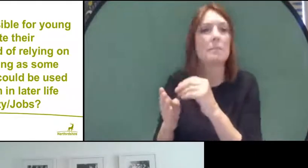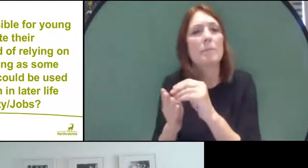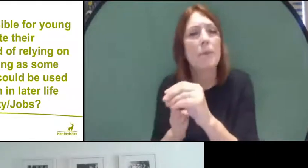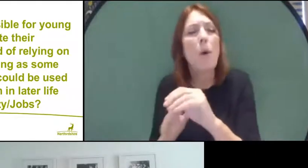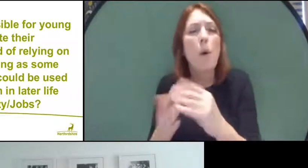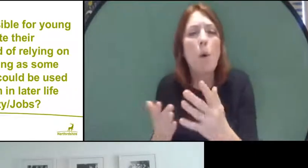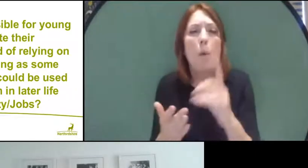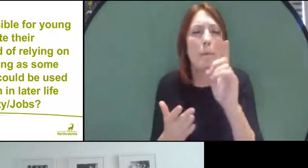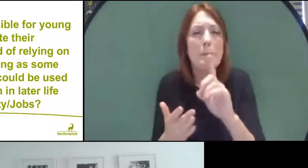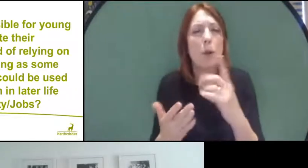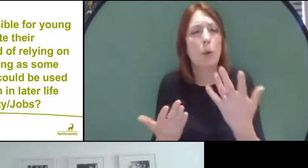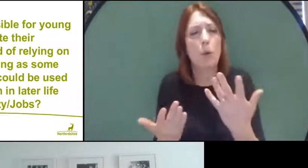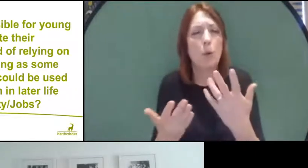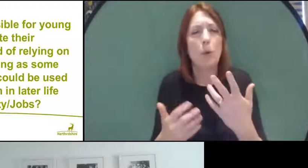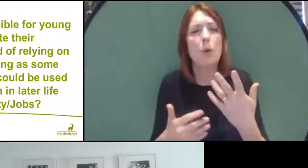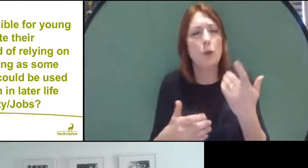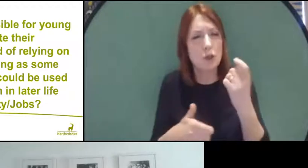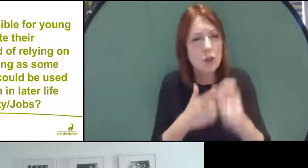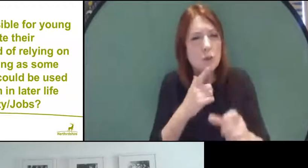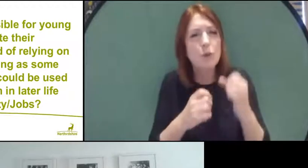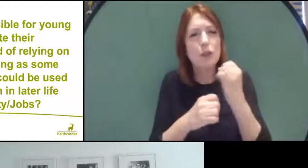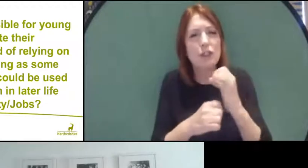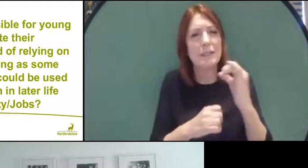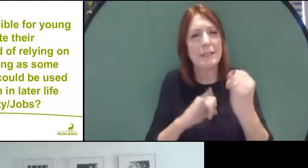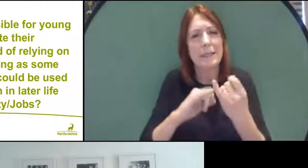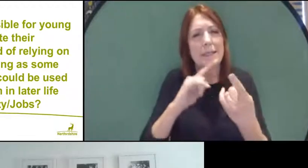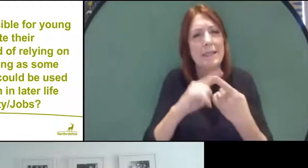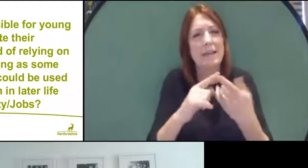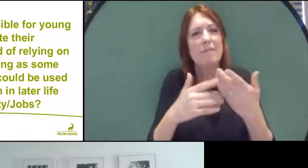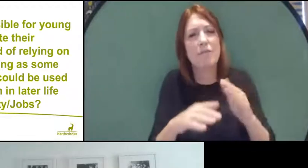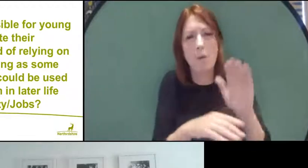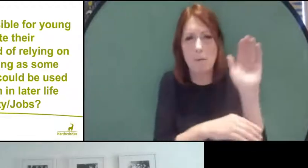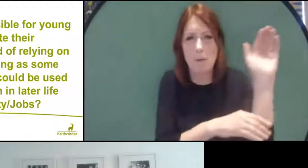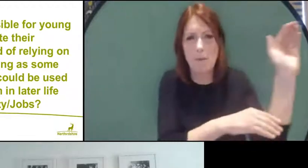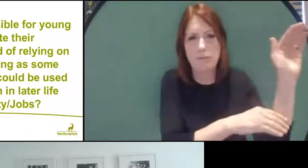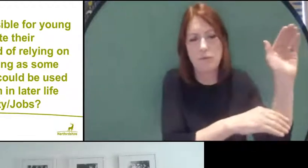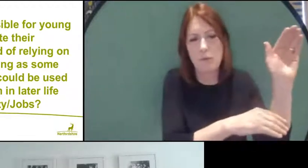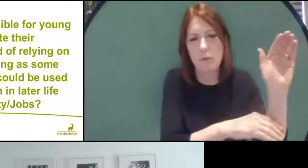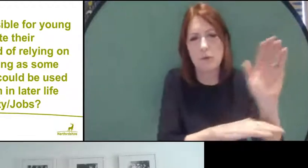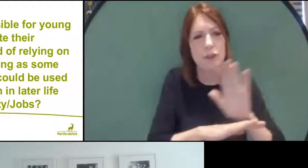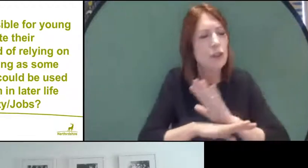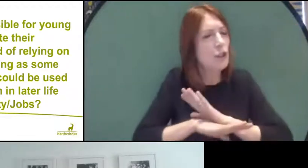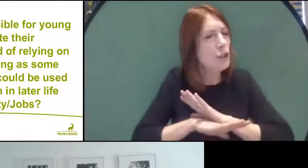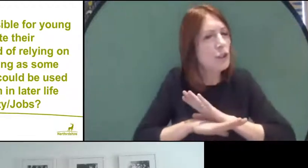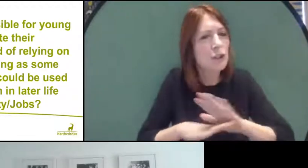who sit our GCSEs from abroad. It's not meant to be a situation where schools will be able to put